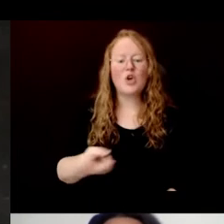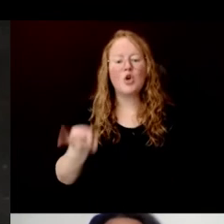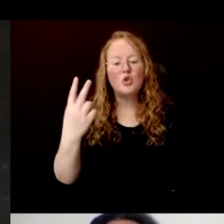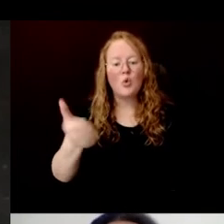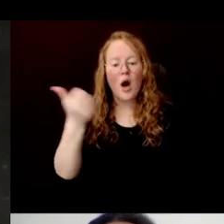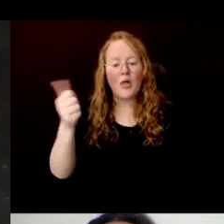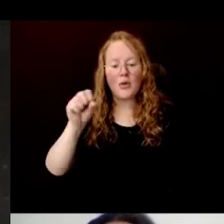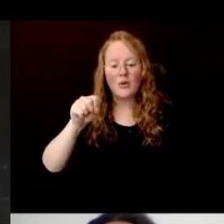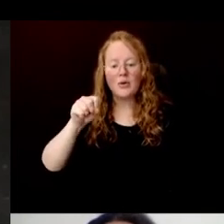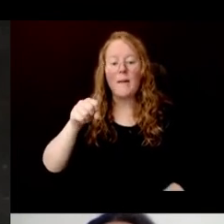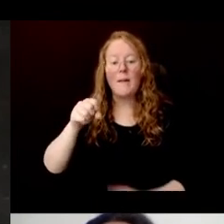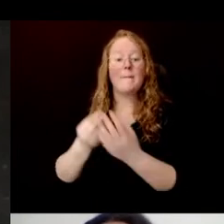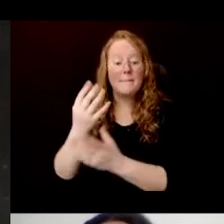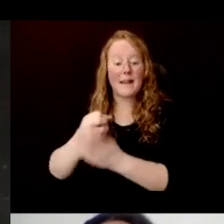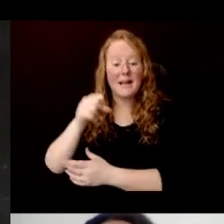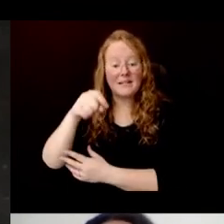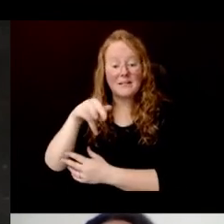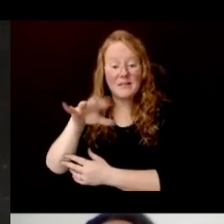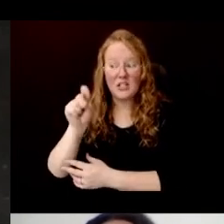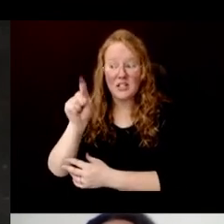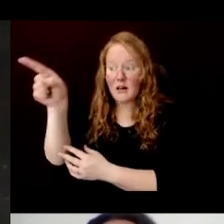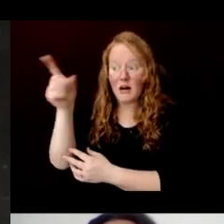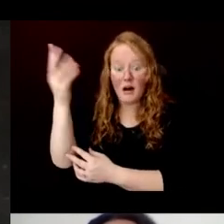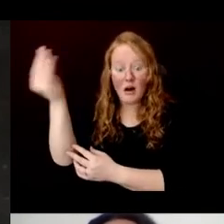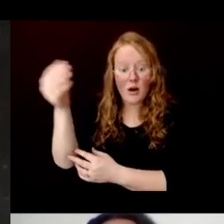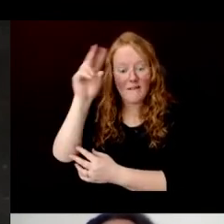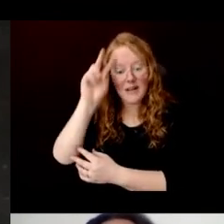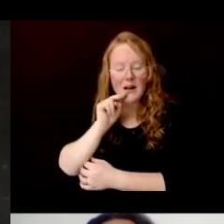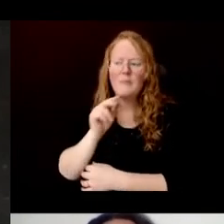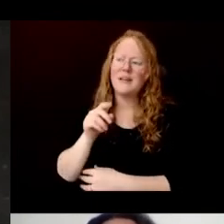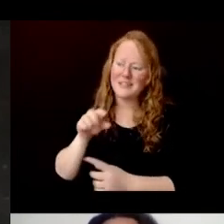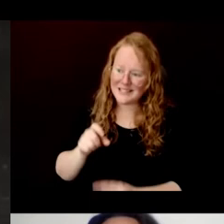Certainly there may be others that are also incorporated.